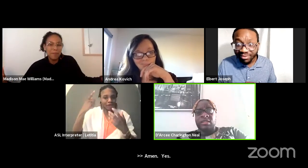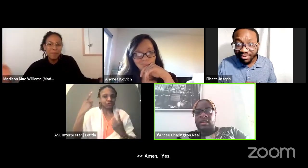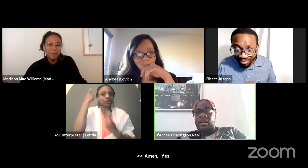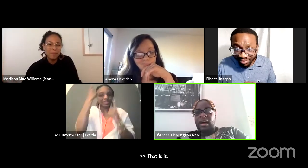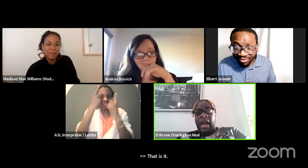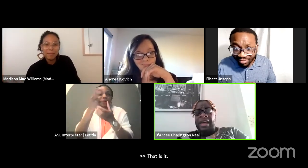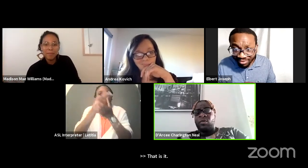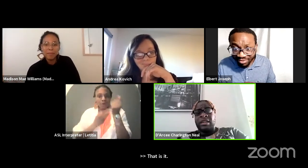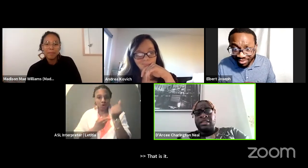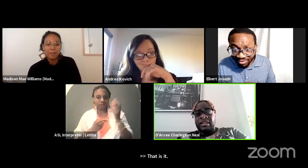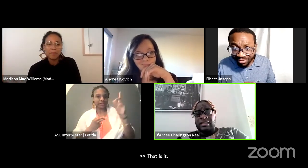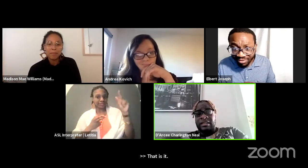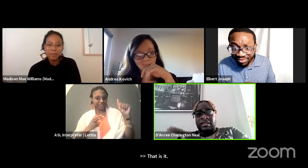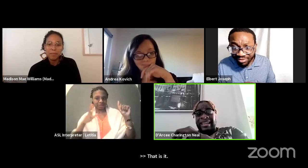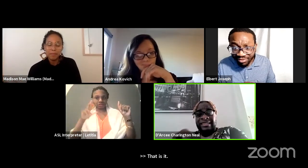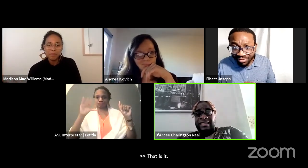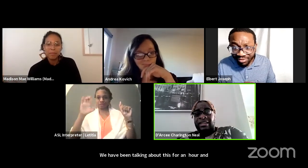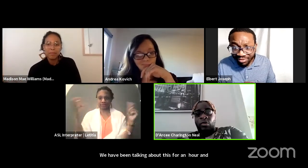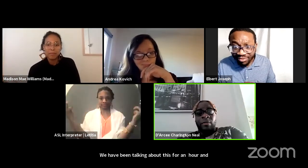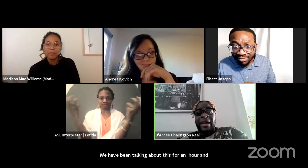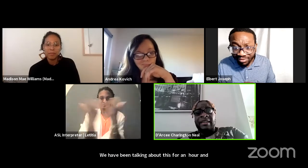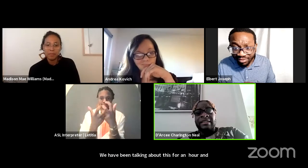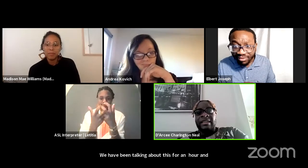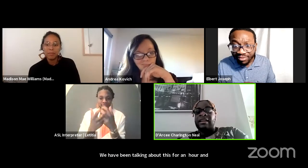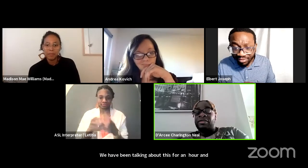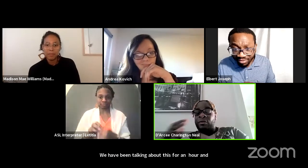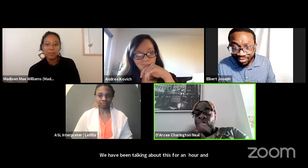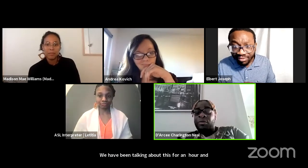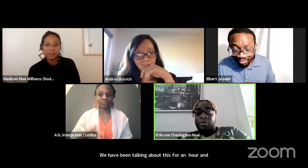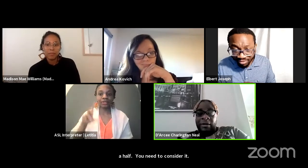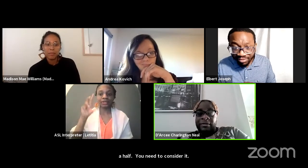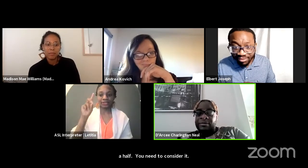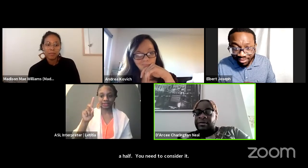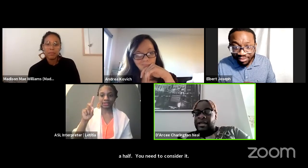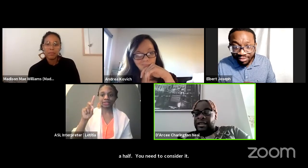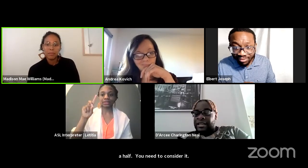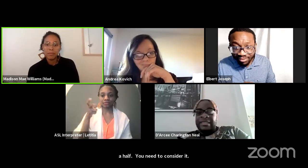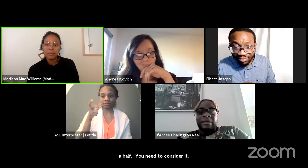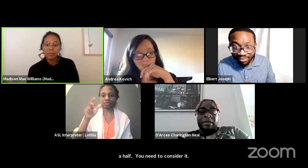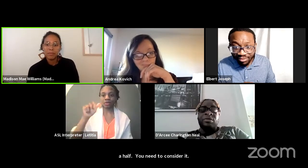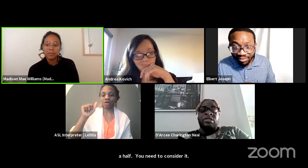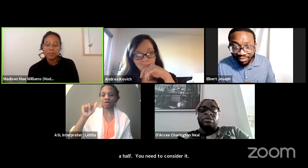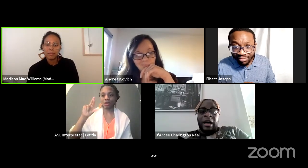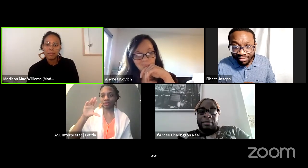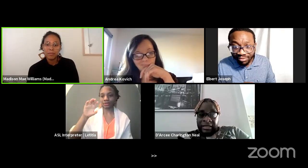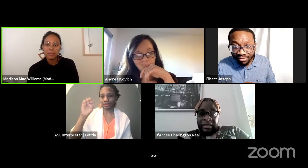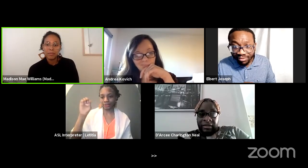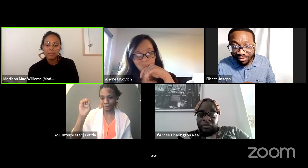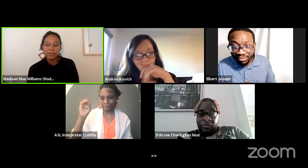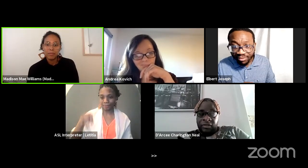Yeah, I just wanted to to extend on what Maddie is saying. The real problem is that people do not believe